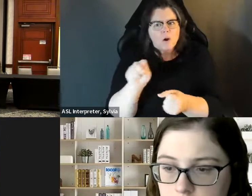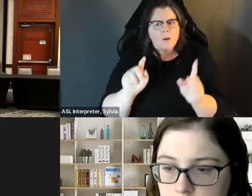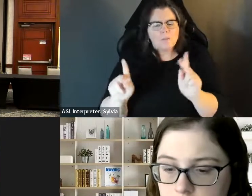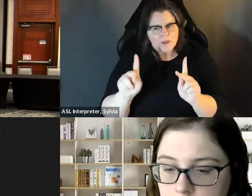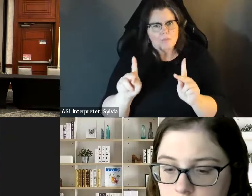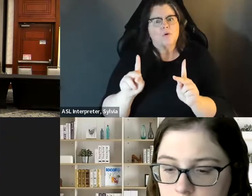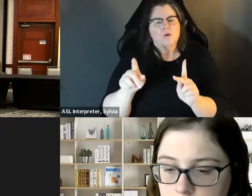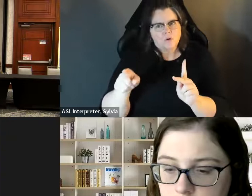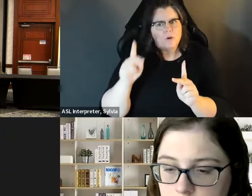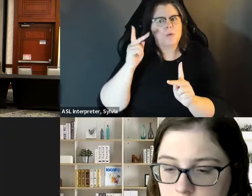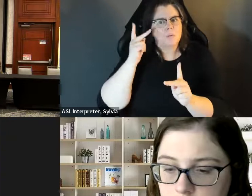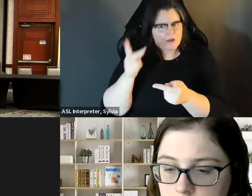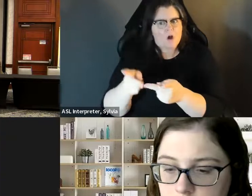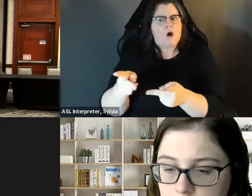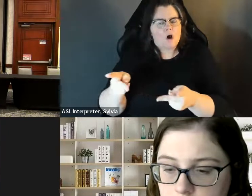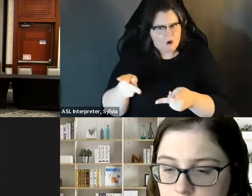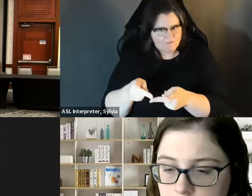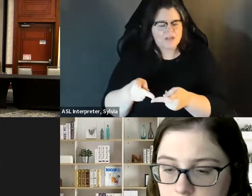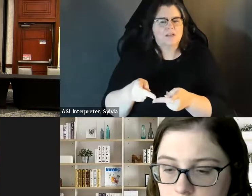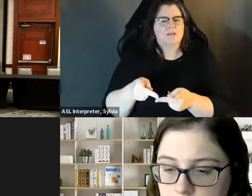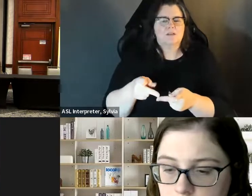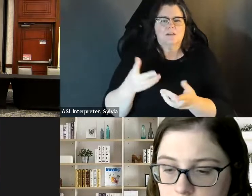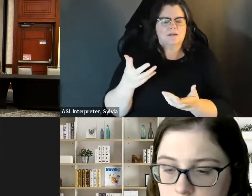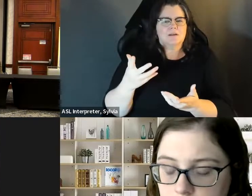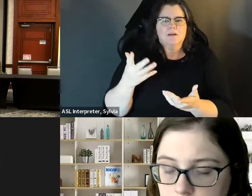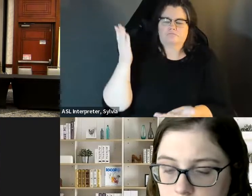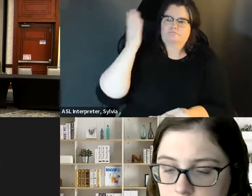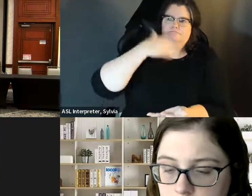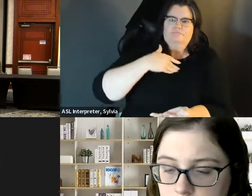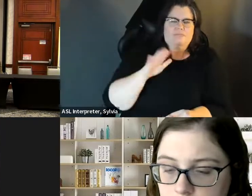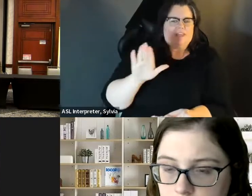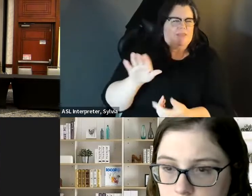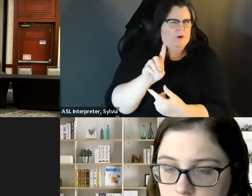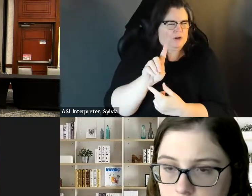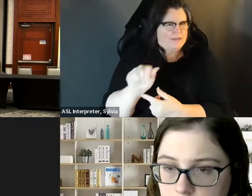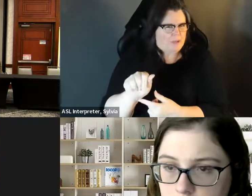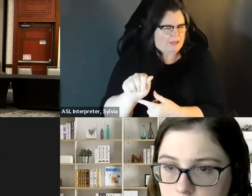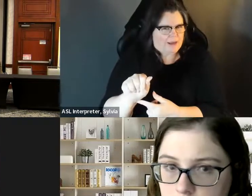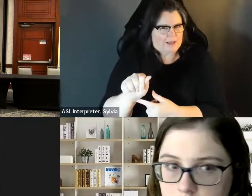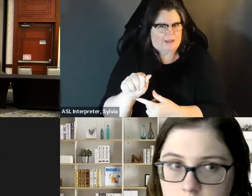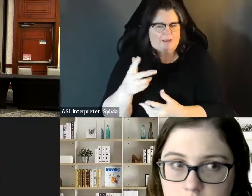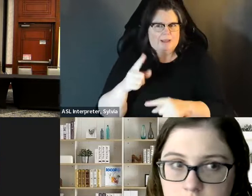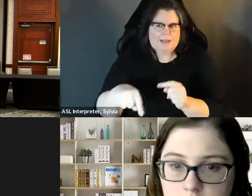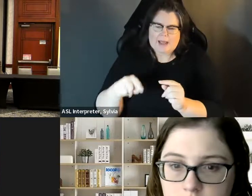Thank you. Yeah, We got one question. Audience: How can we have aocate for people with invisible disabilities in office and ensure that they could get accommodation? people with invisible disabilities in office and